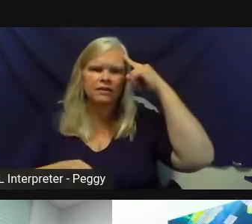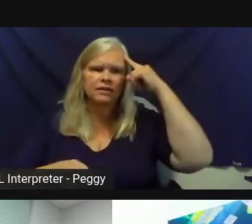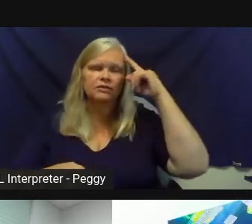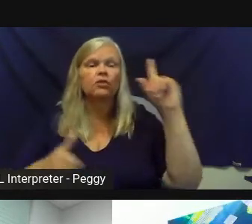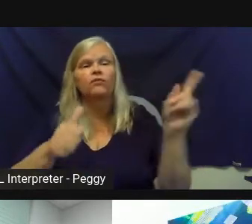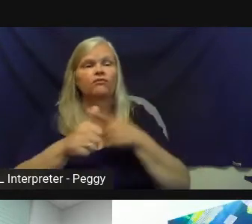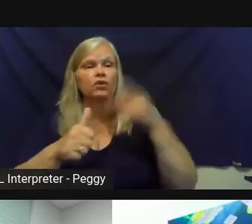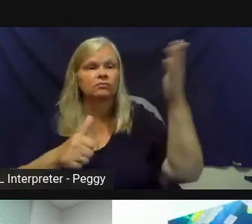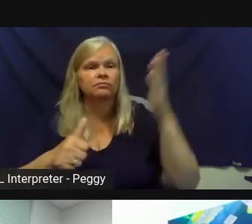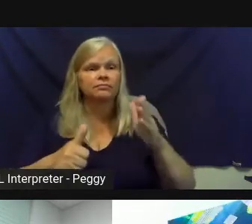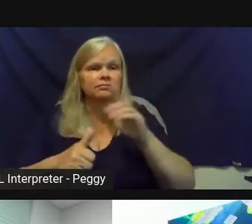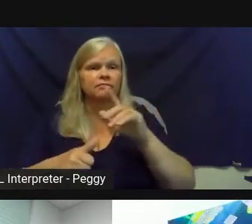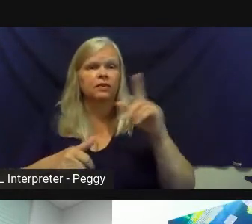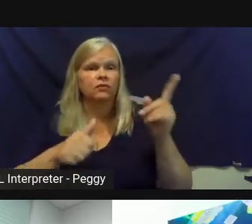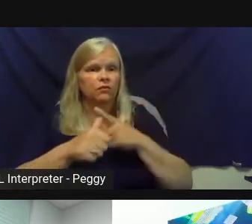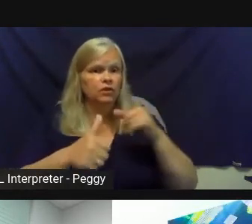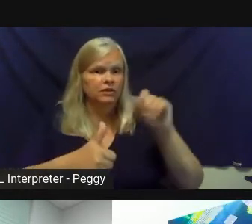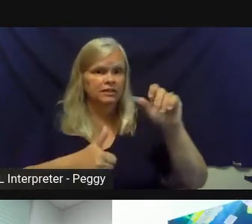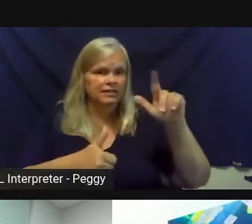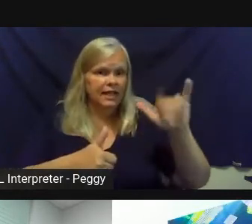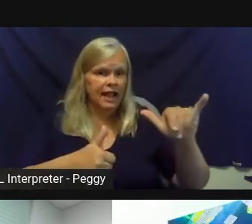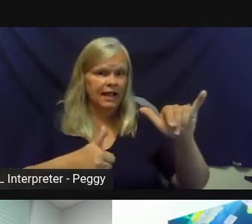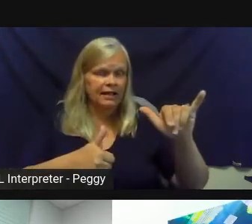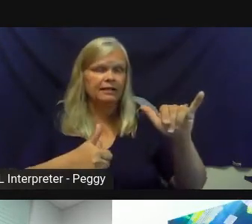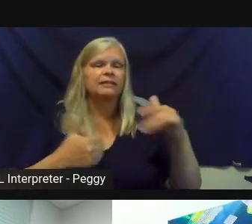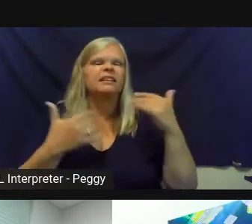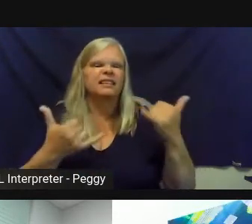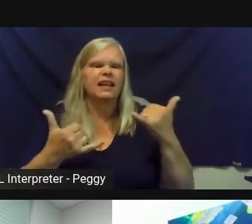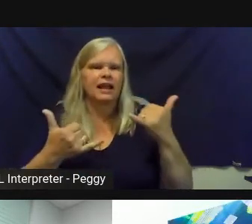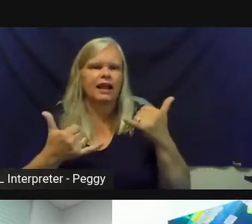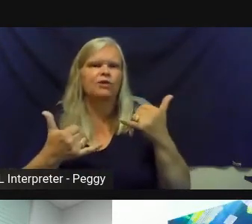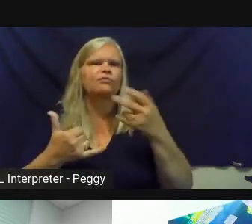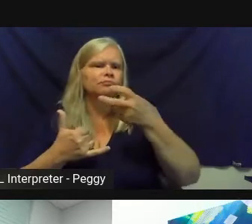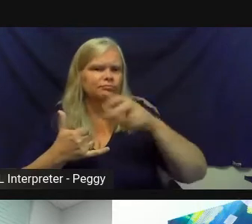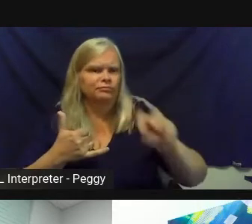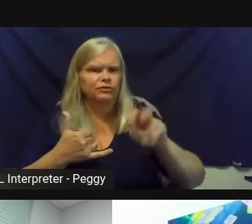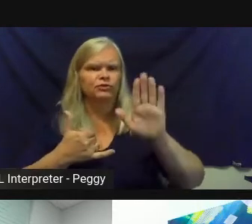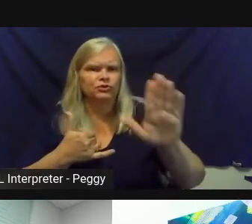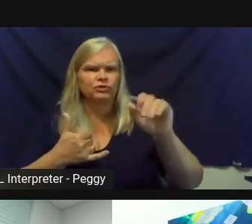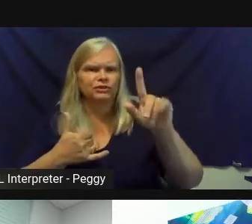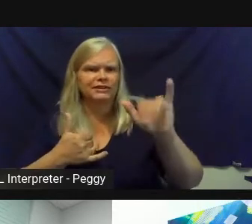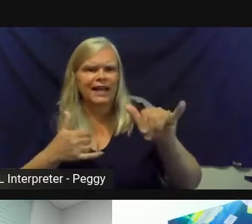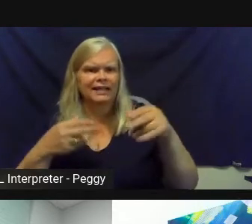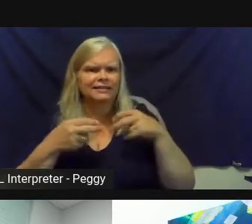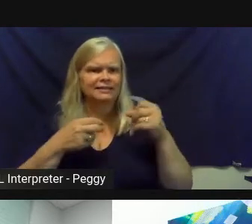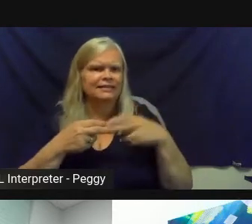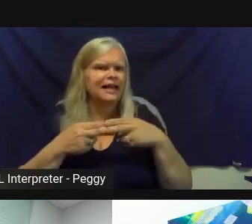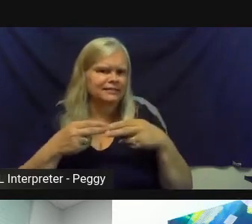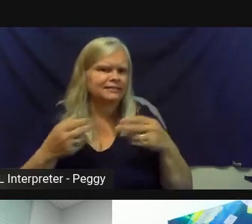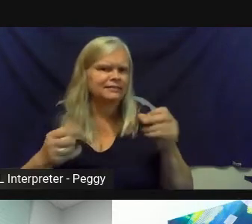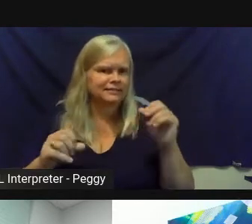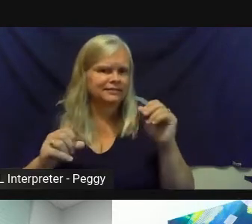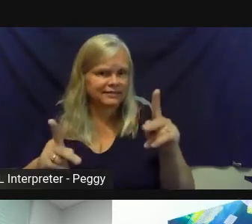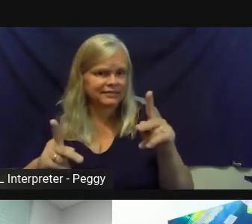And we'll go ahead and have a moment here to transition to those slides. Sally?